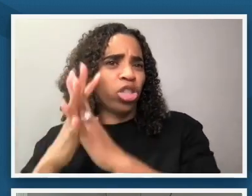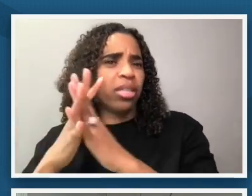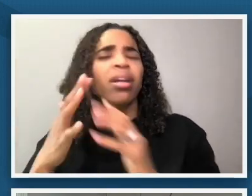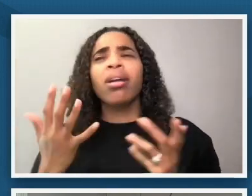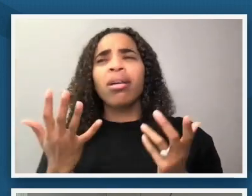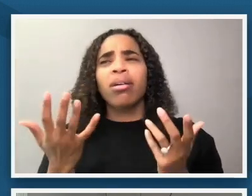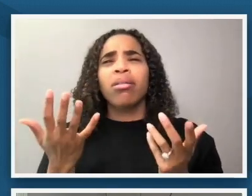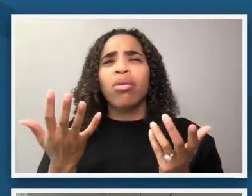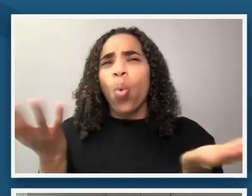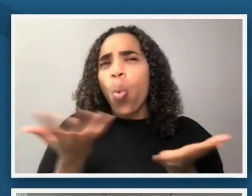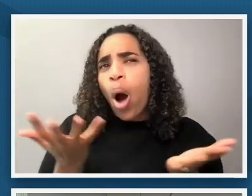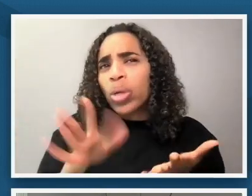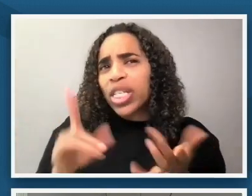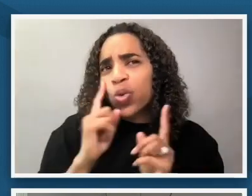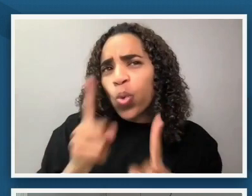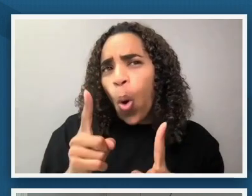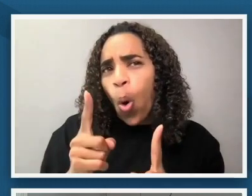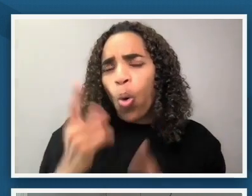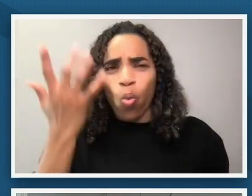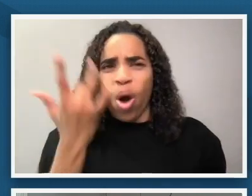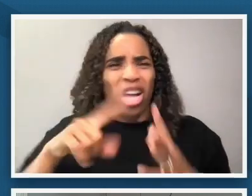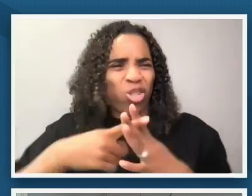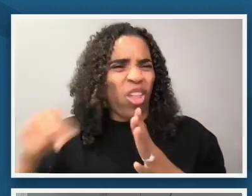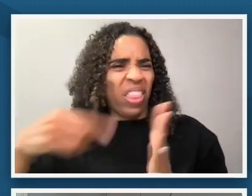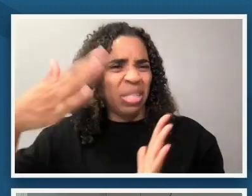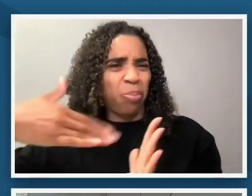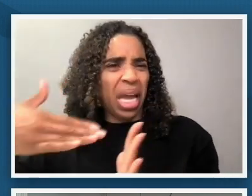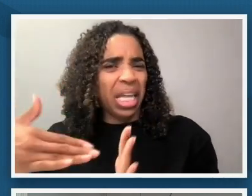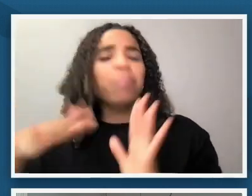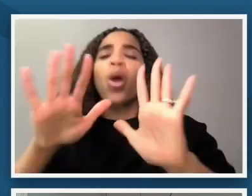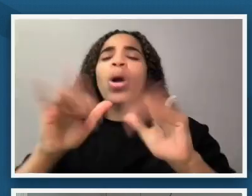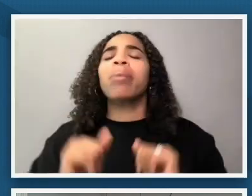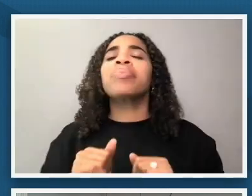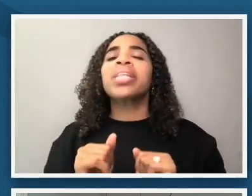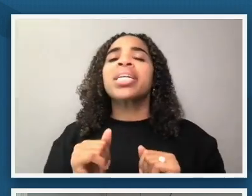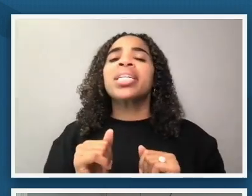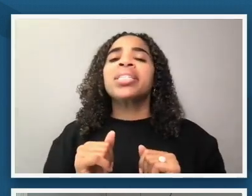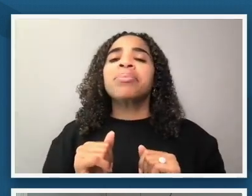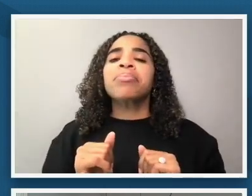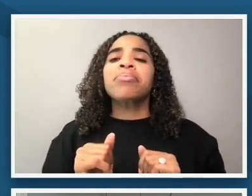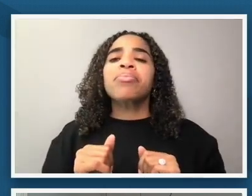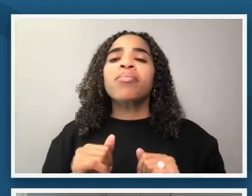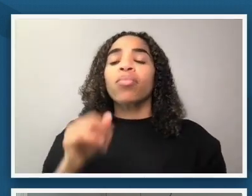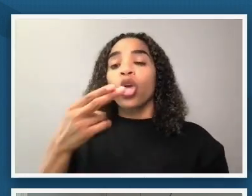motivations so rather than lingering too long on